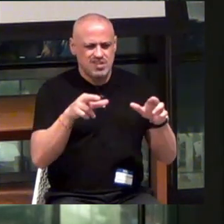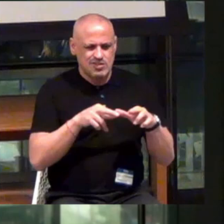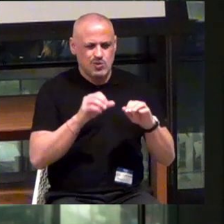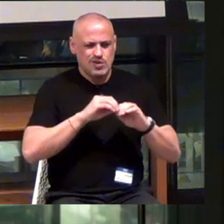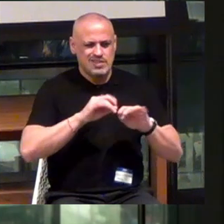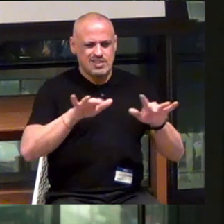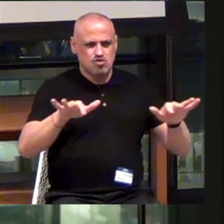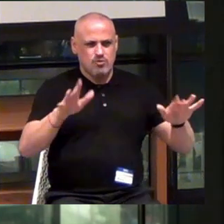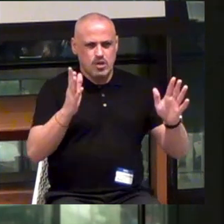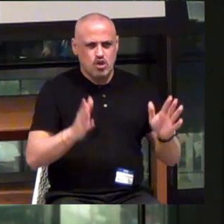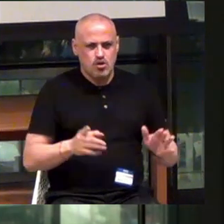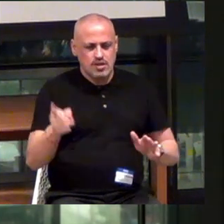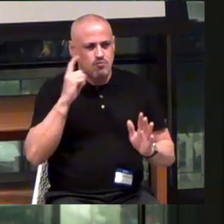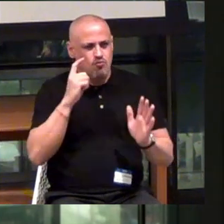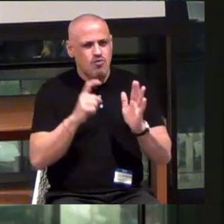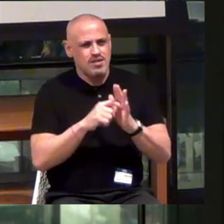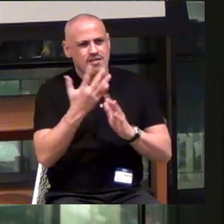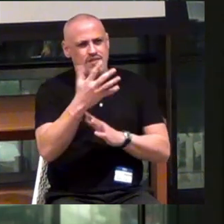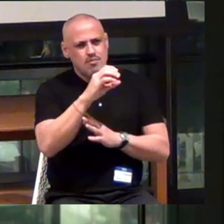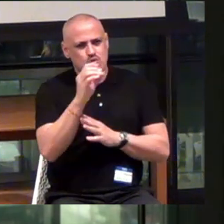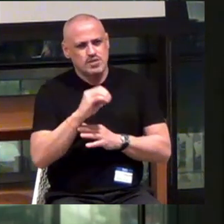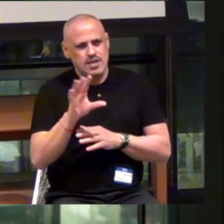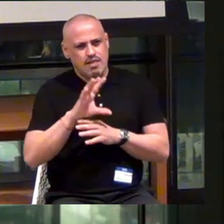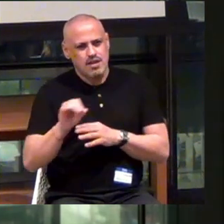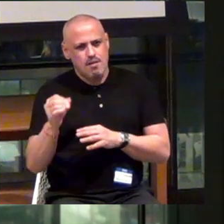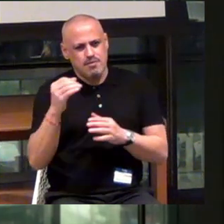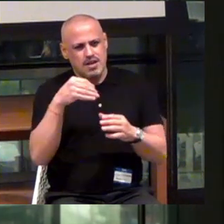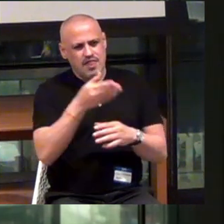And he recognized 5% of the companies on the market map.